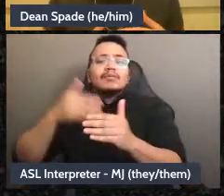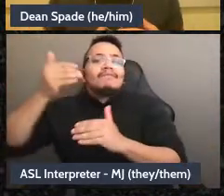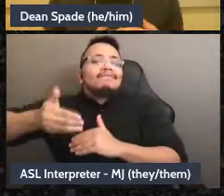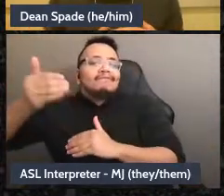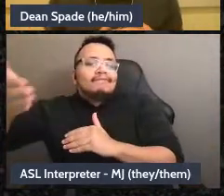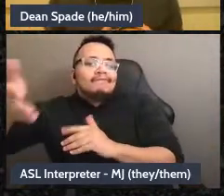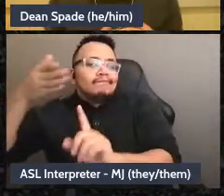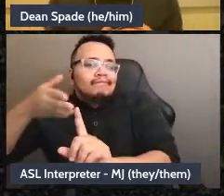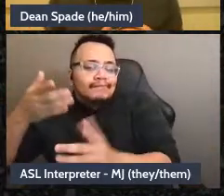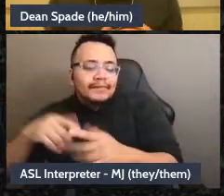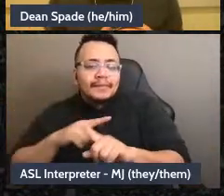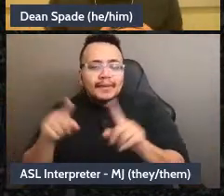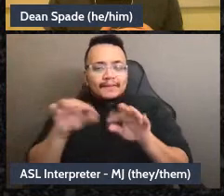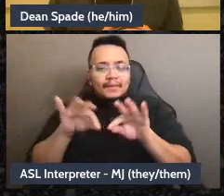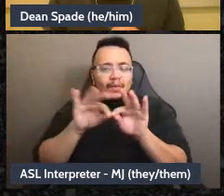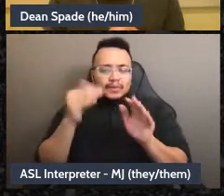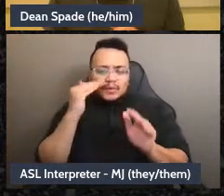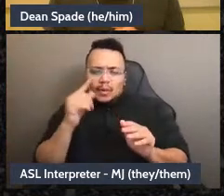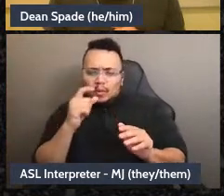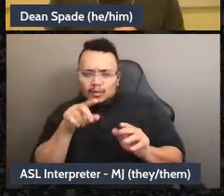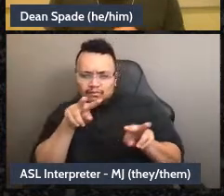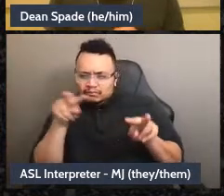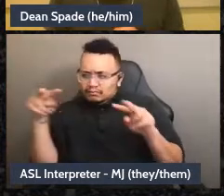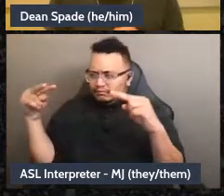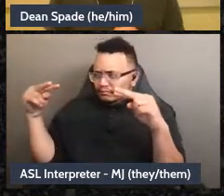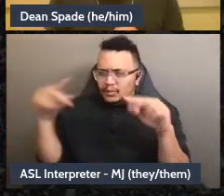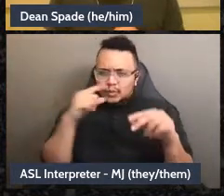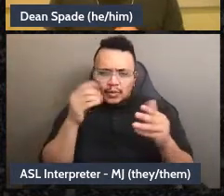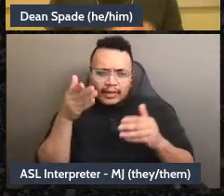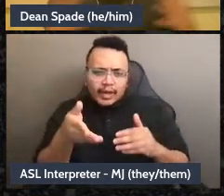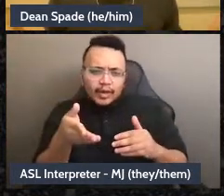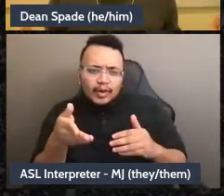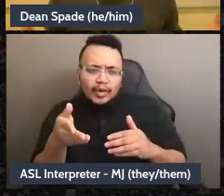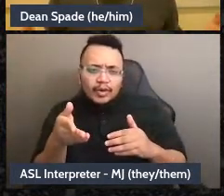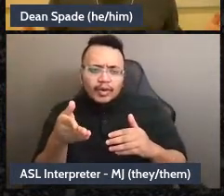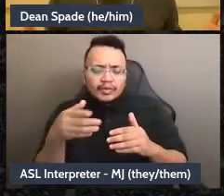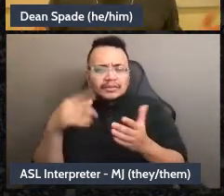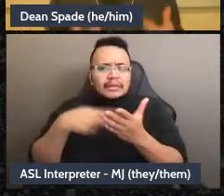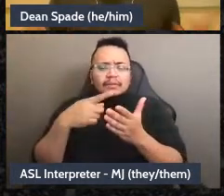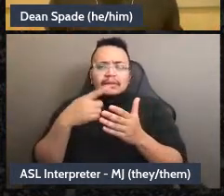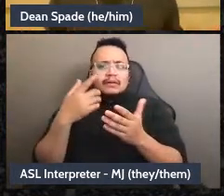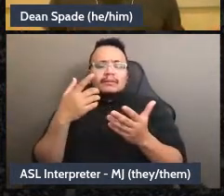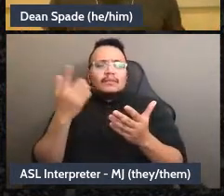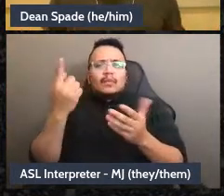who's not in the group so that we're not open to just like someone showing up with bad intentions,